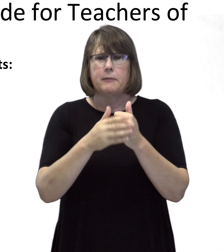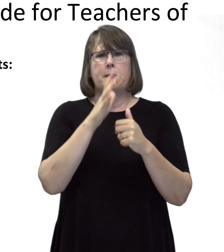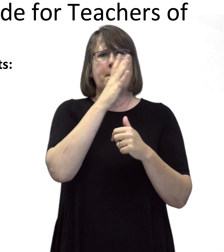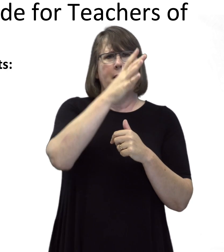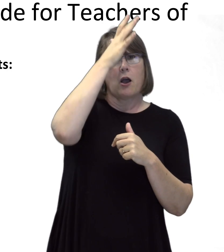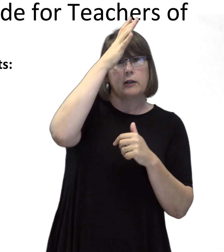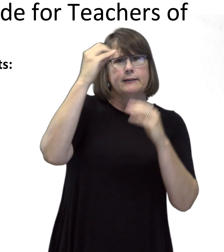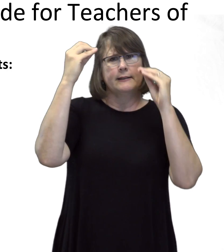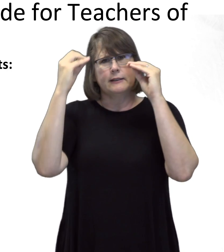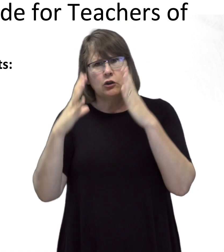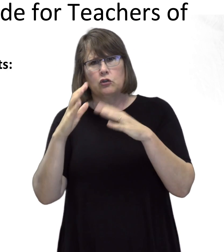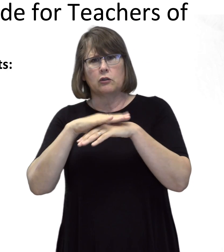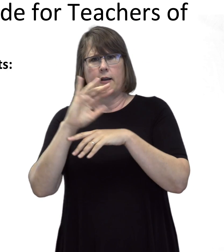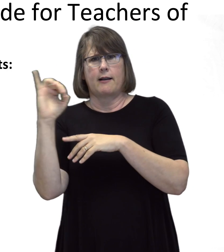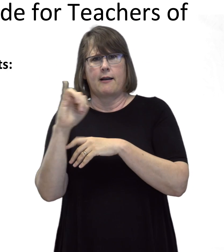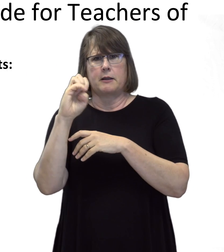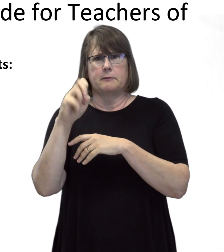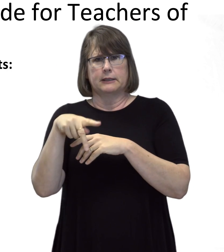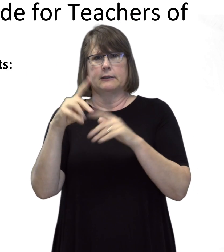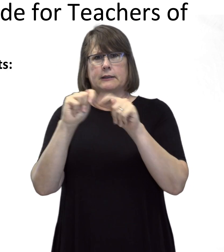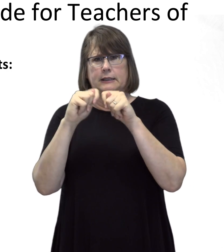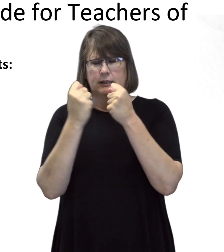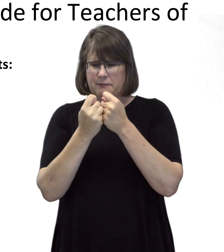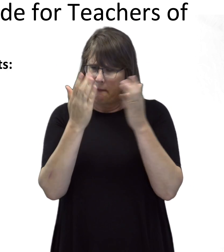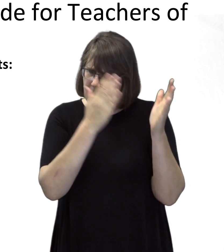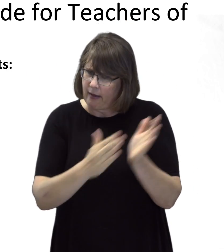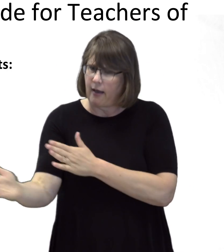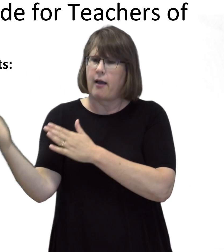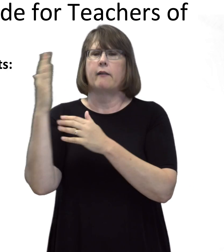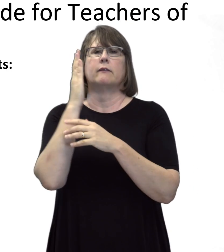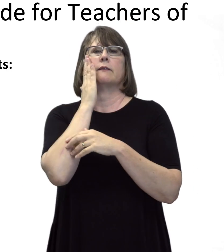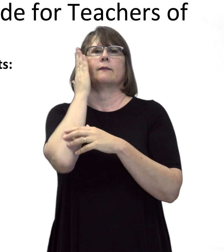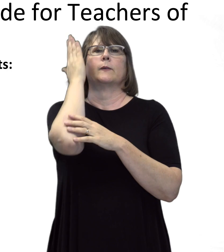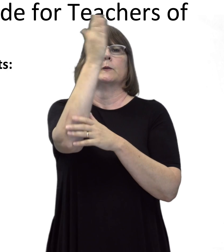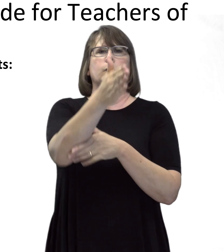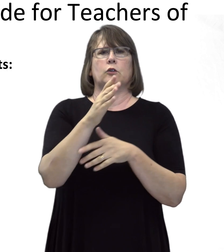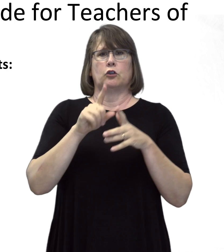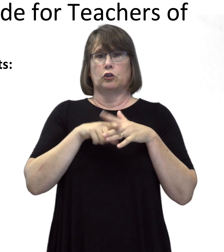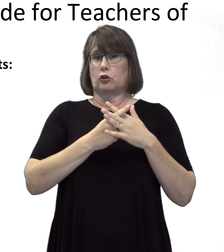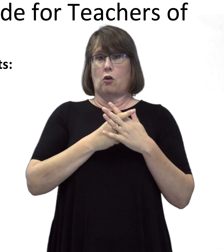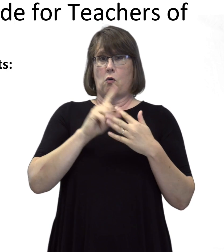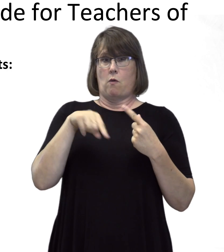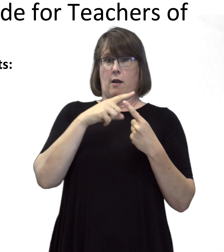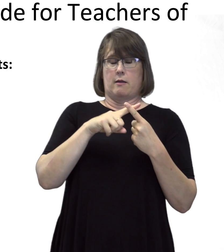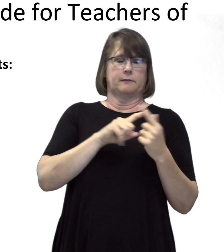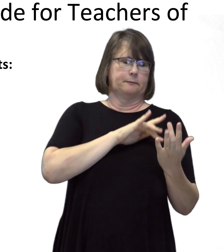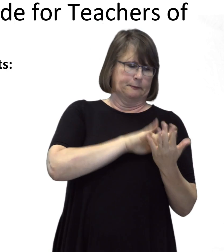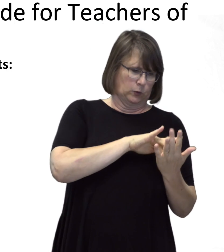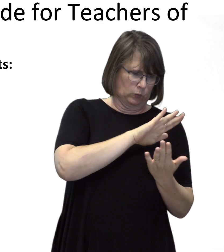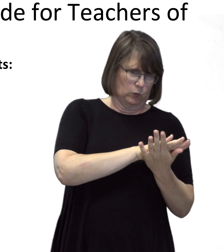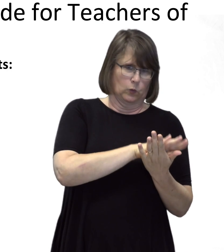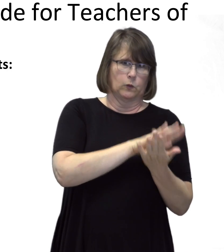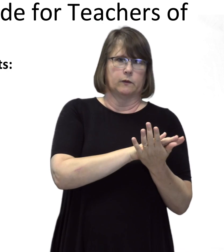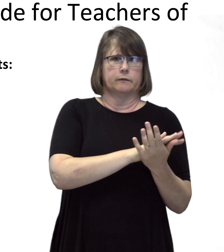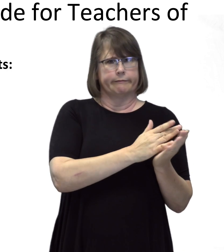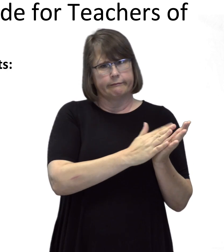to plan for the future, starting in middle school.